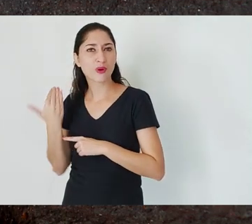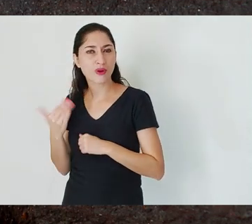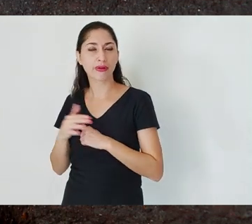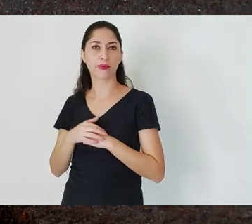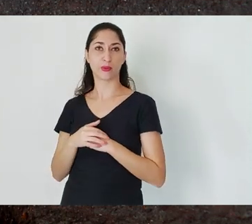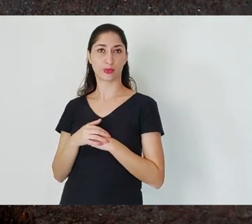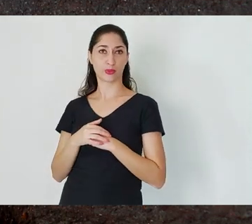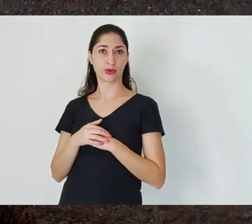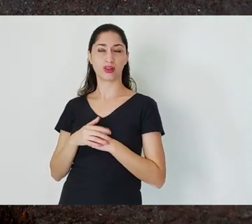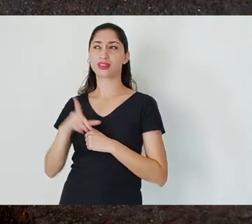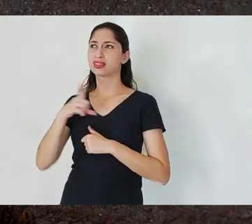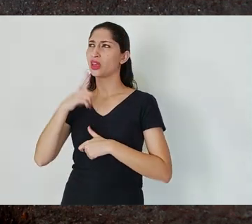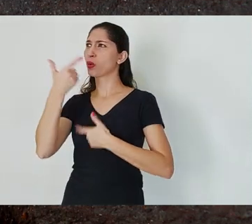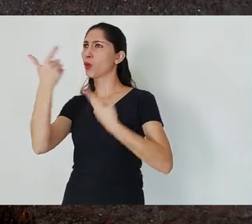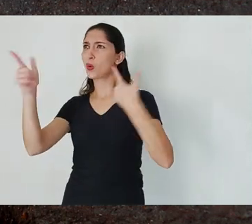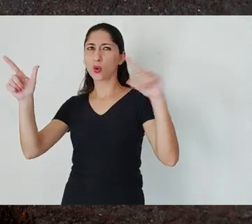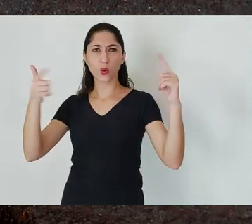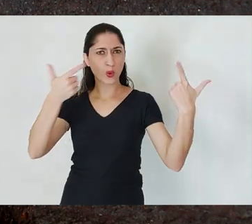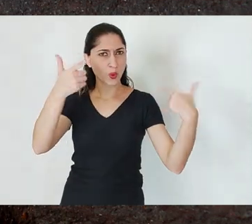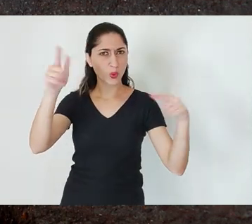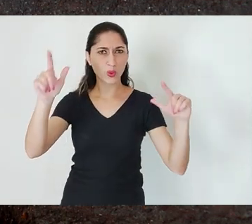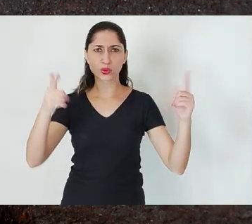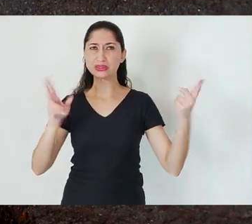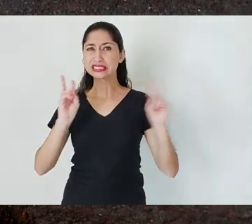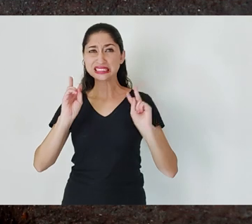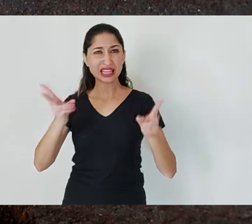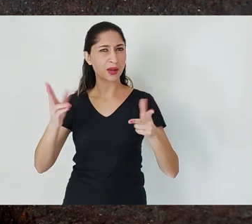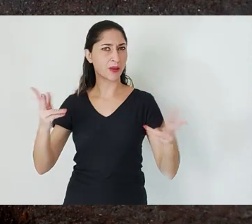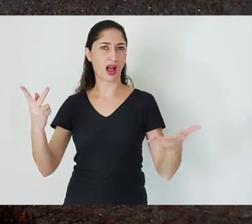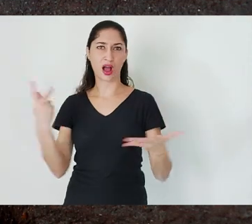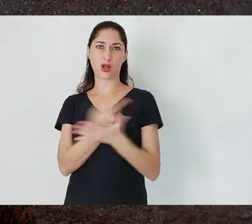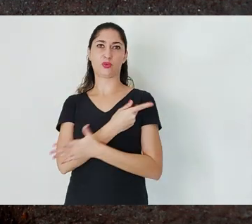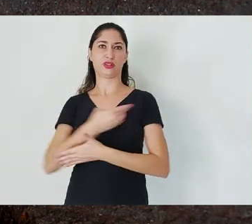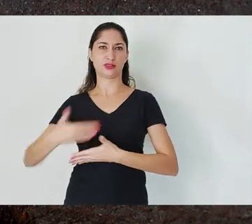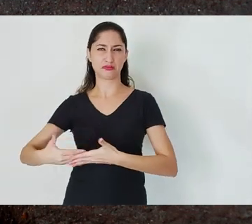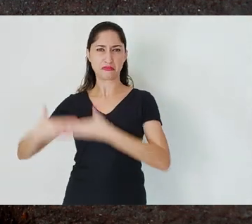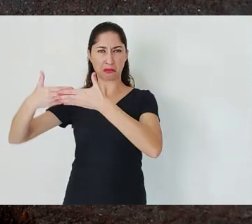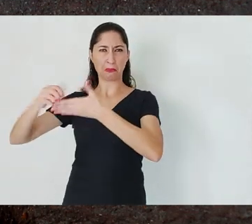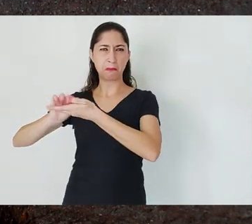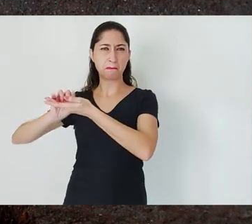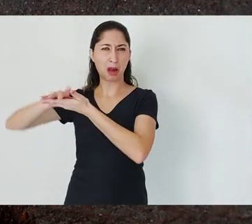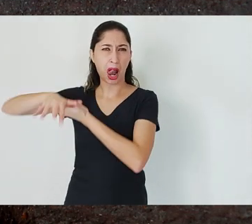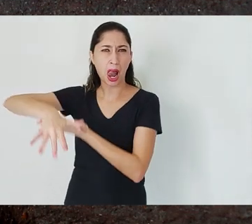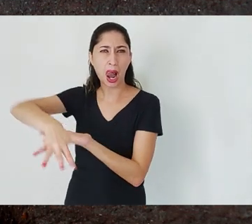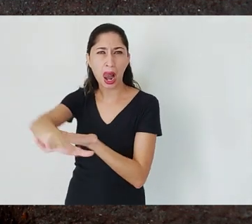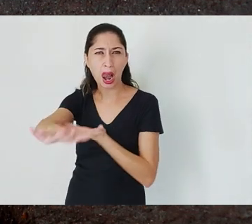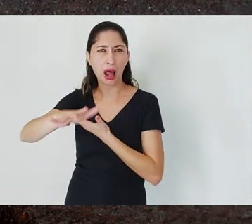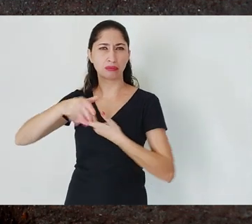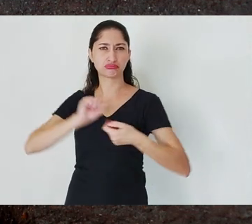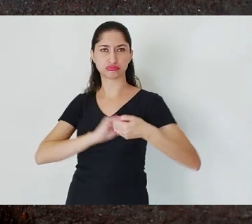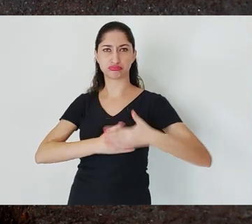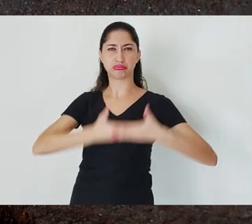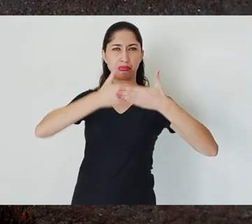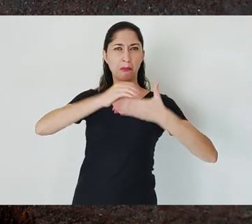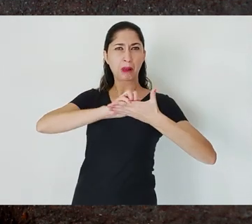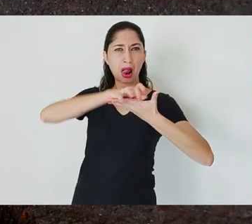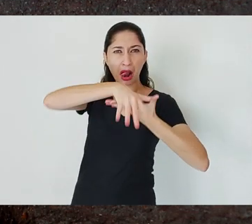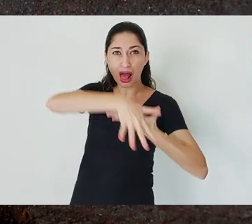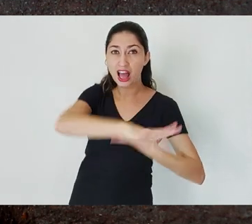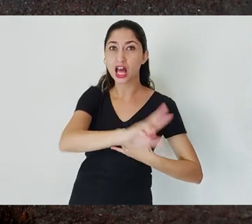in other regions I don't remember right now, related to tailings dams. It is not an exceptional case. It was not an unforeseen event.